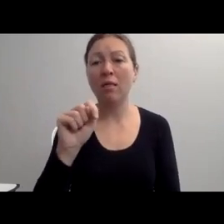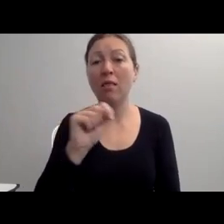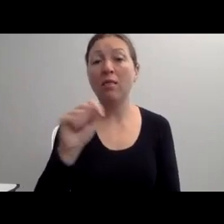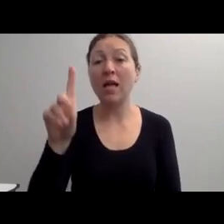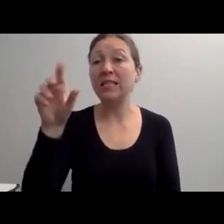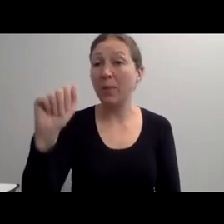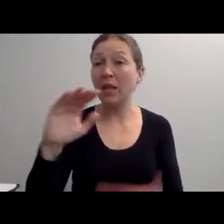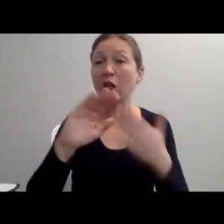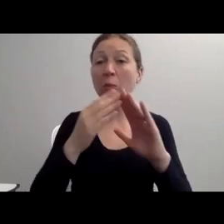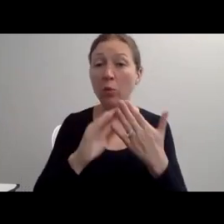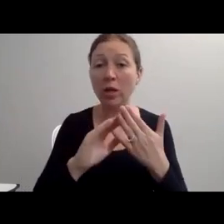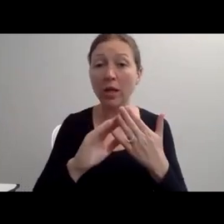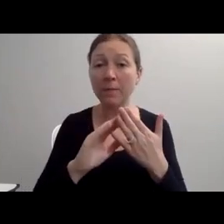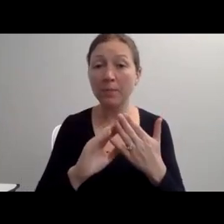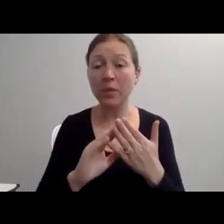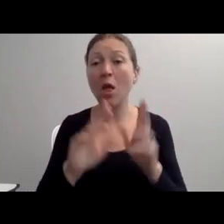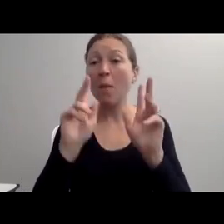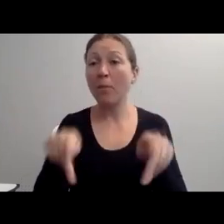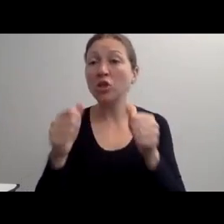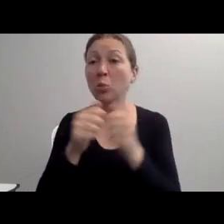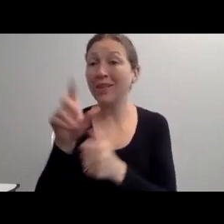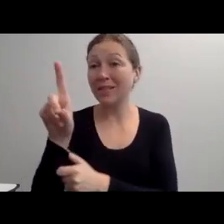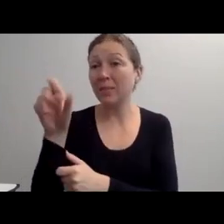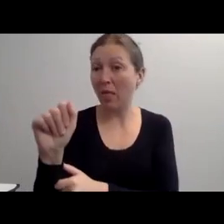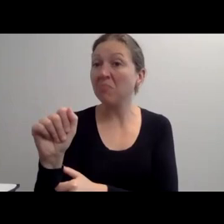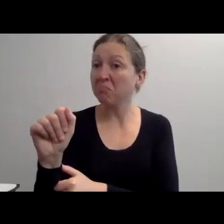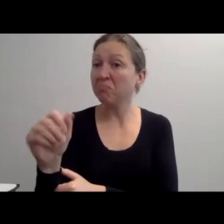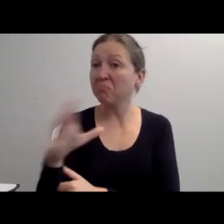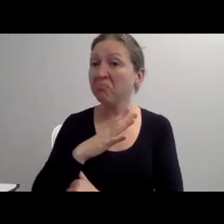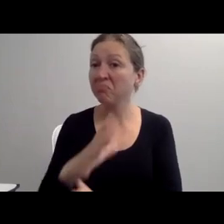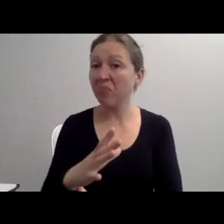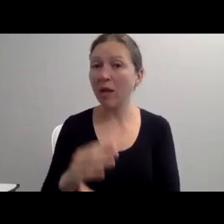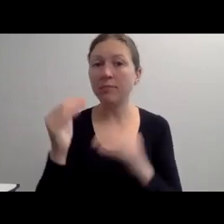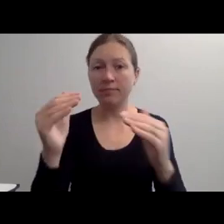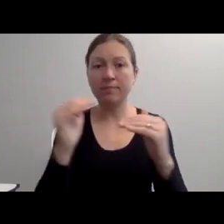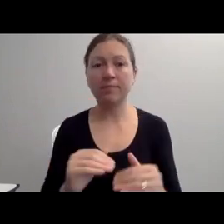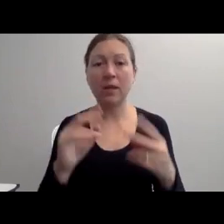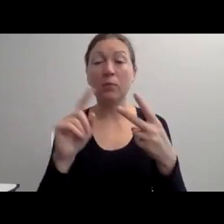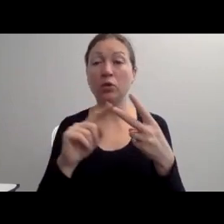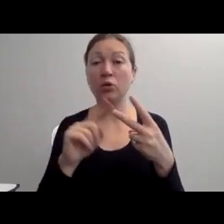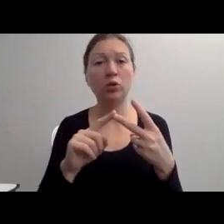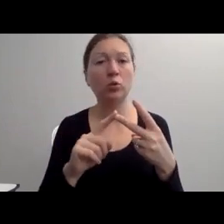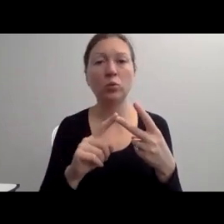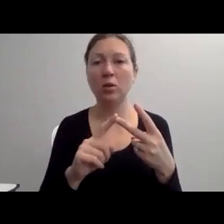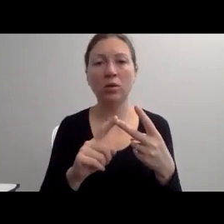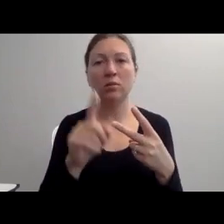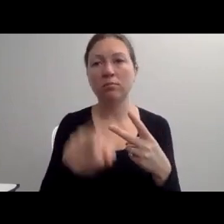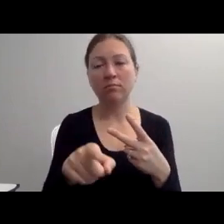WHEN WHEELCHAIR PROVIDES FREEDOM AND MOBILITY AND PEOPLE GET IN AND OUT OF WHEELCHAIRS ALL